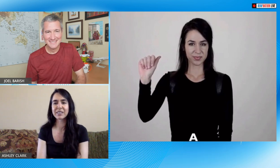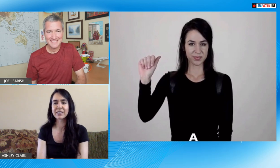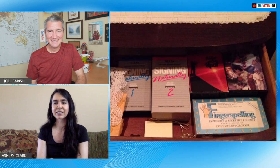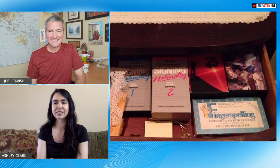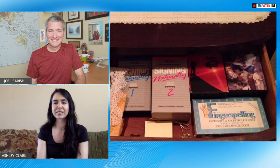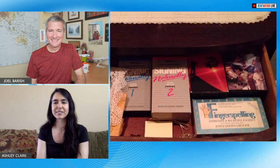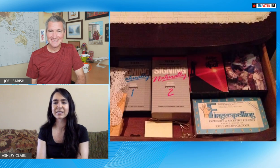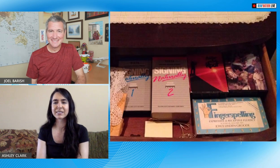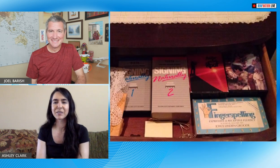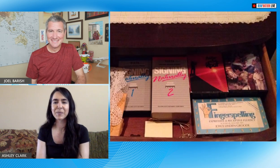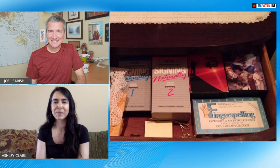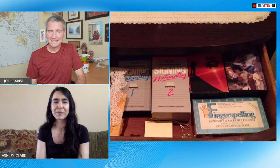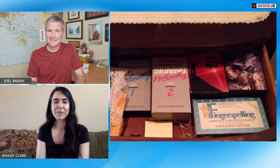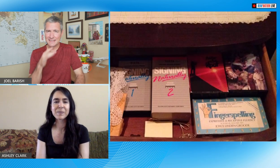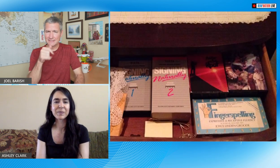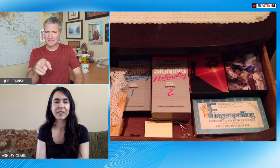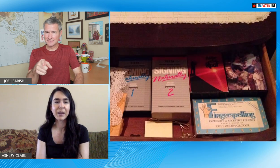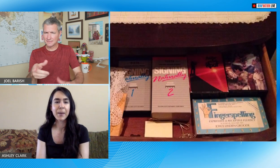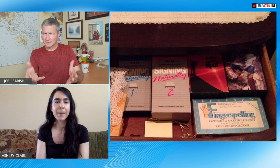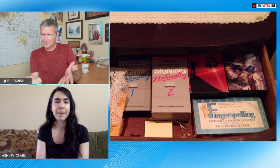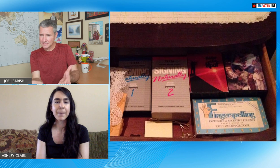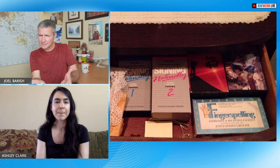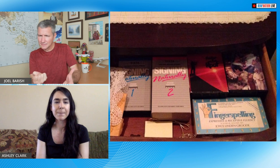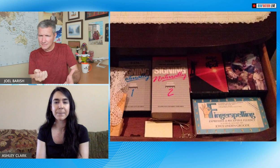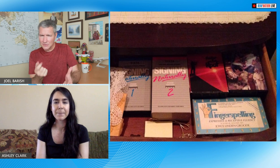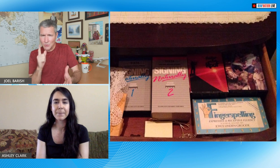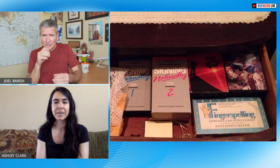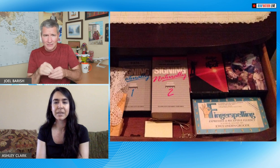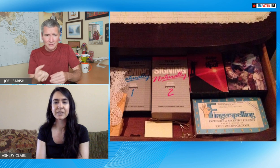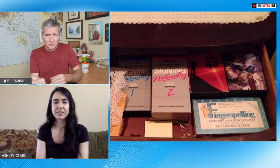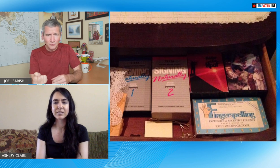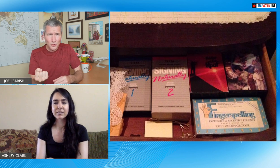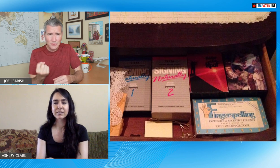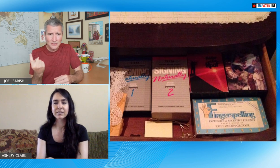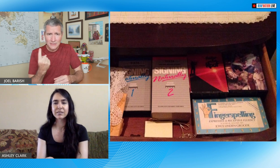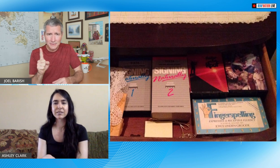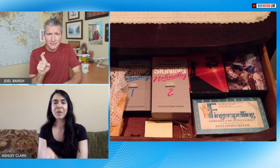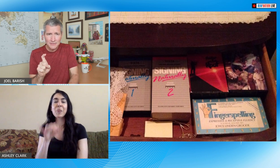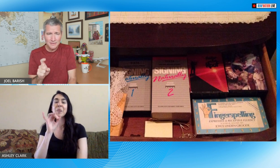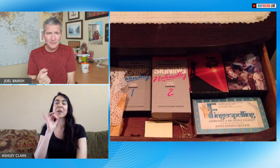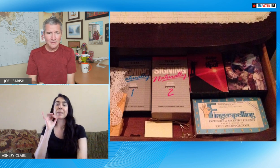friend all right our next clip tell me about this is this in a drawer or